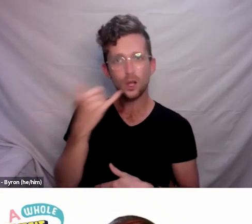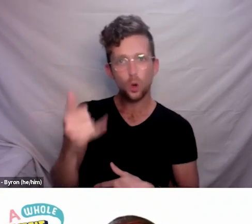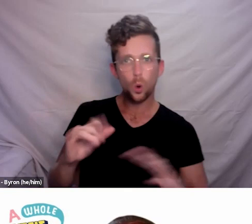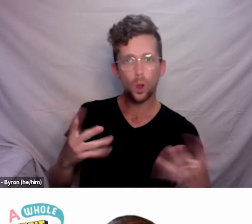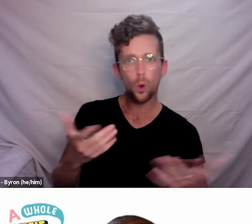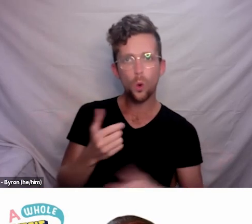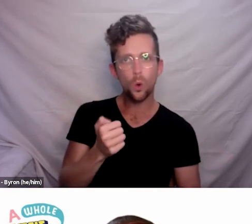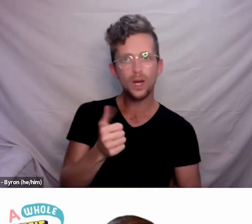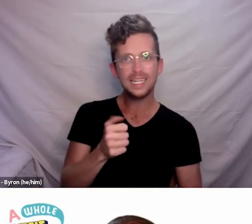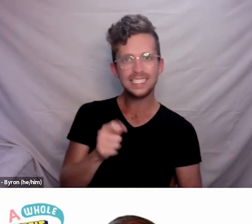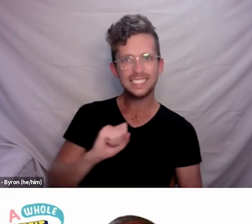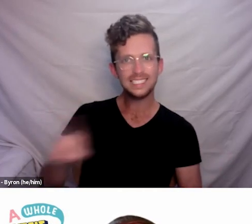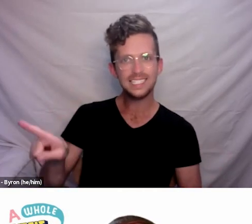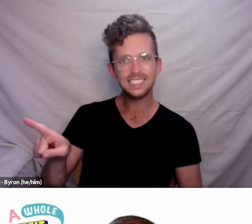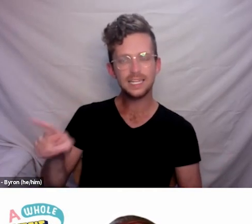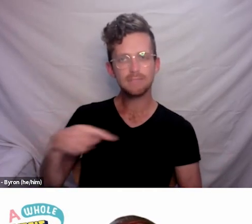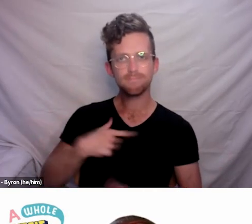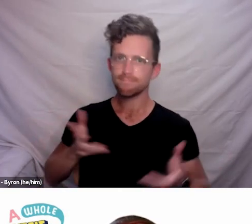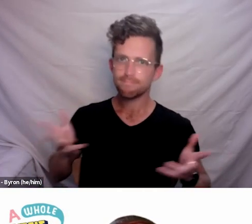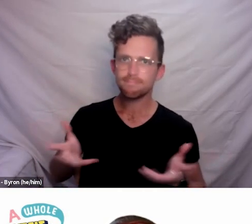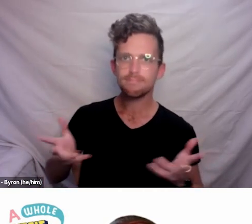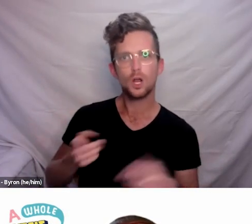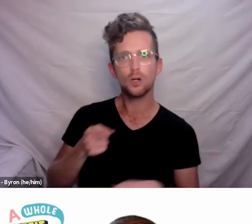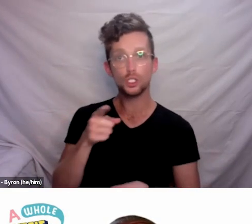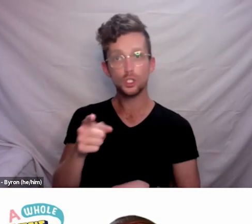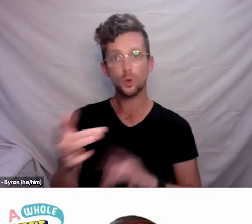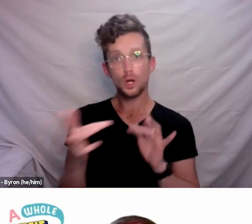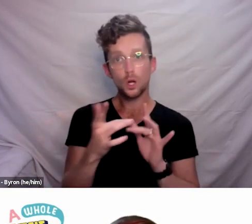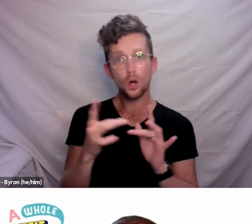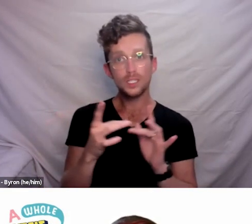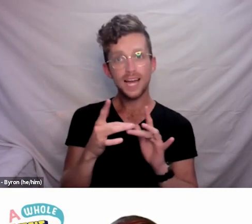and I encourage you to contact the Whaikaha team if this is not helping.